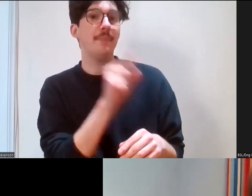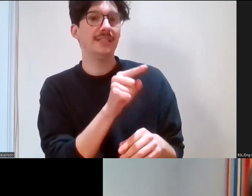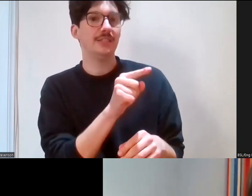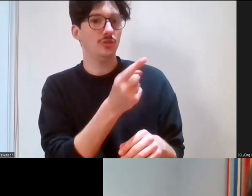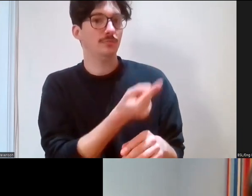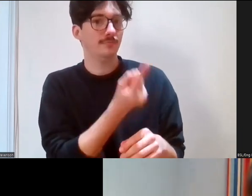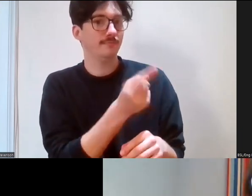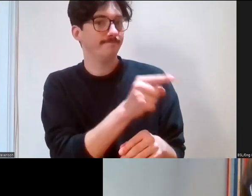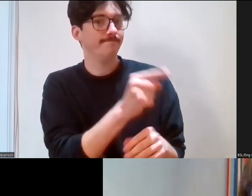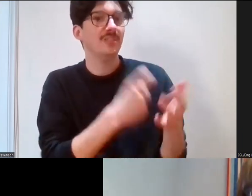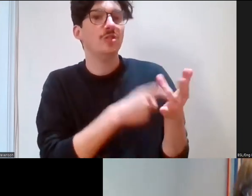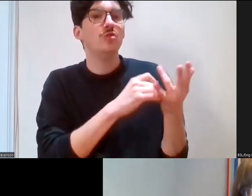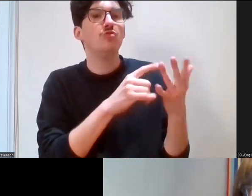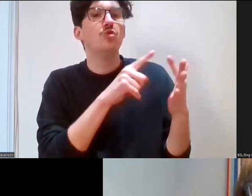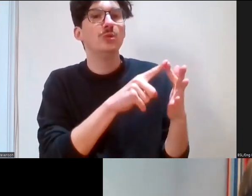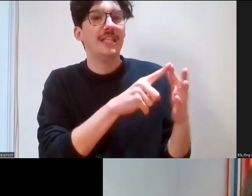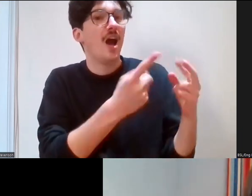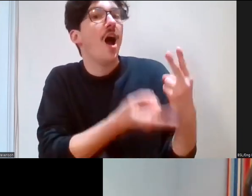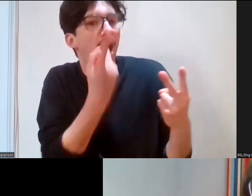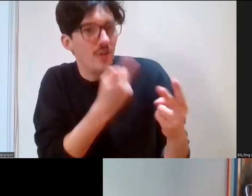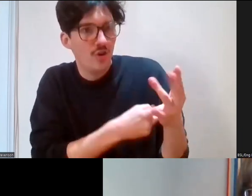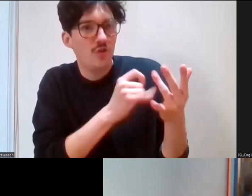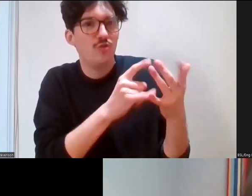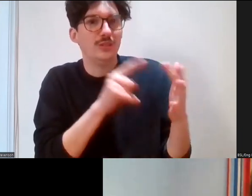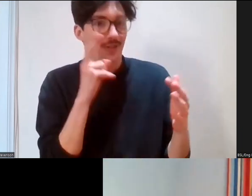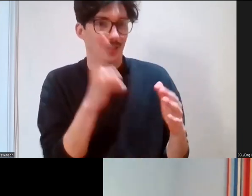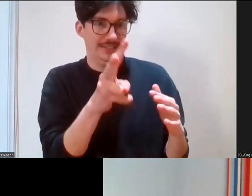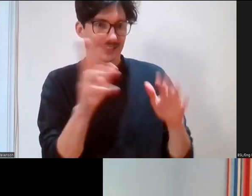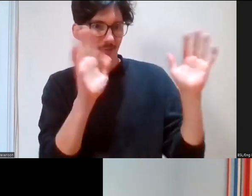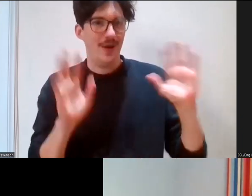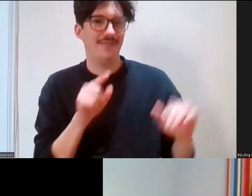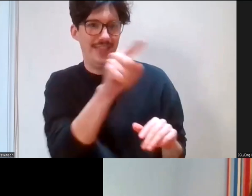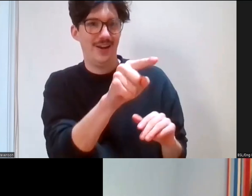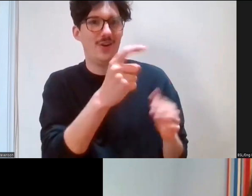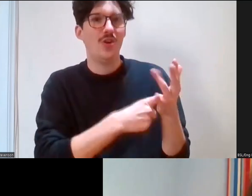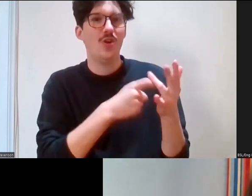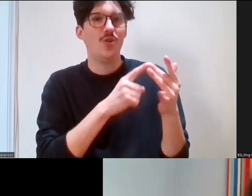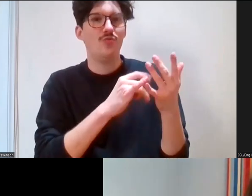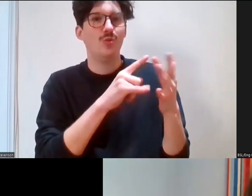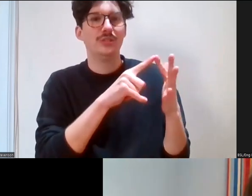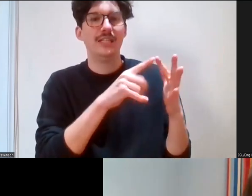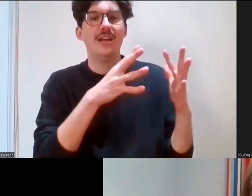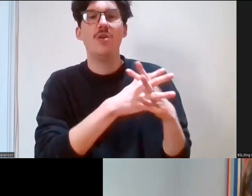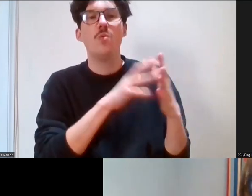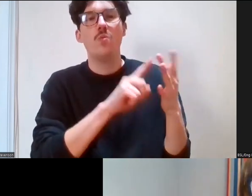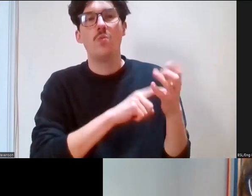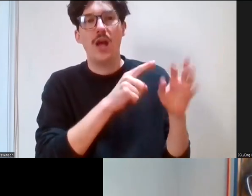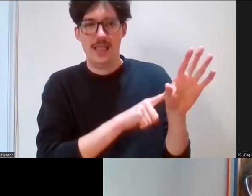Rosie from HES—and she's waving at the moment, so Rosie Wylie—and she will then be able to deal